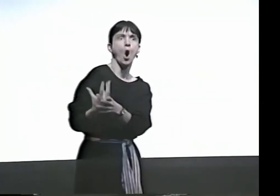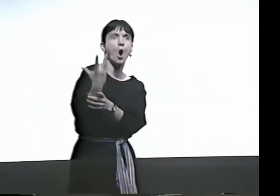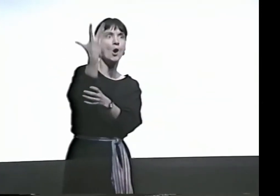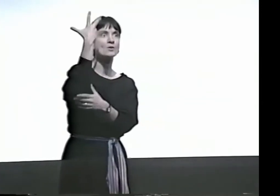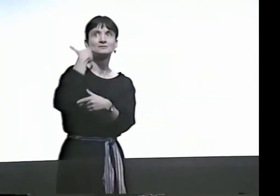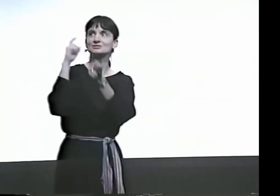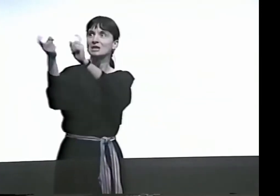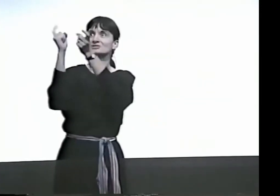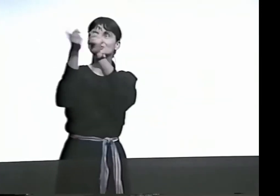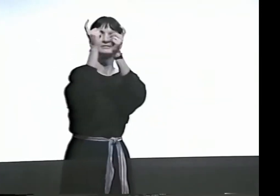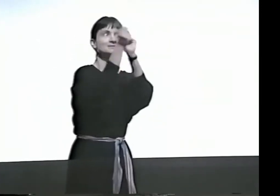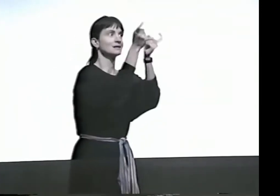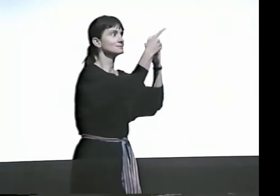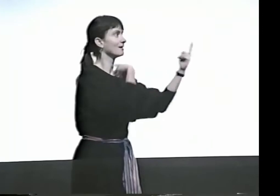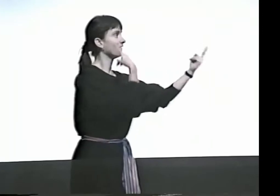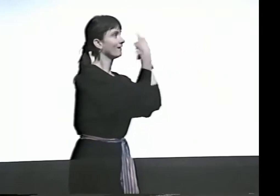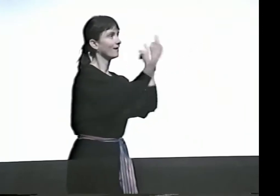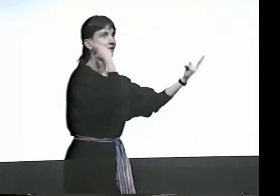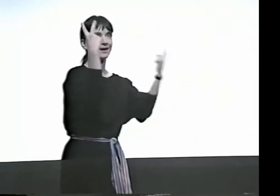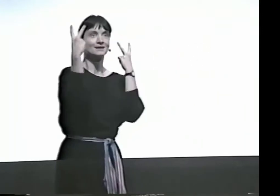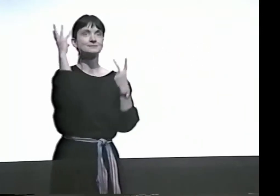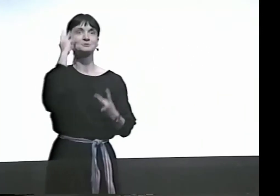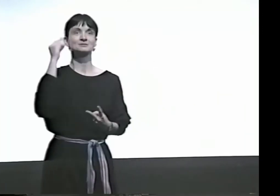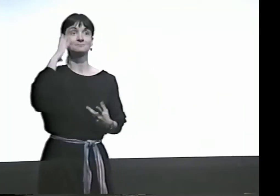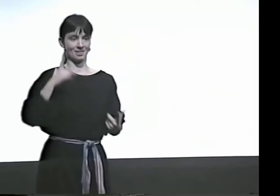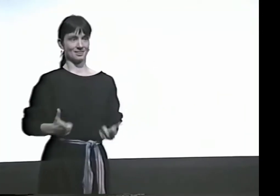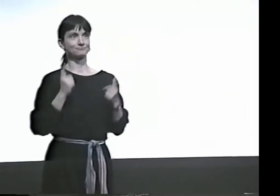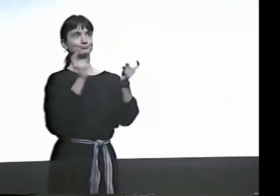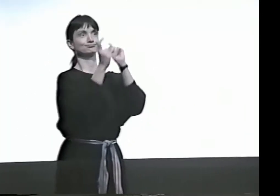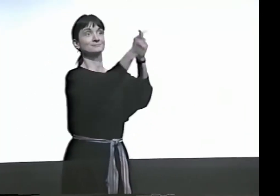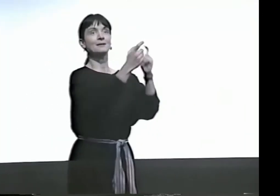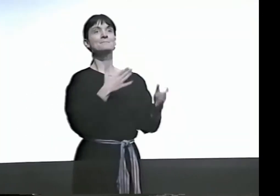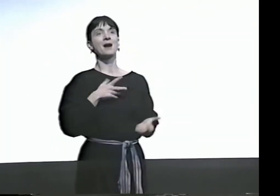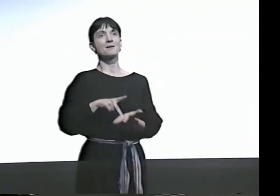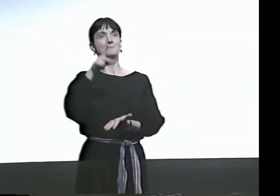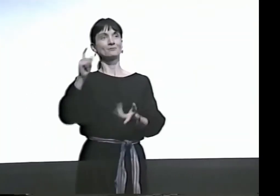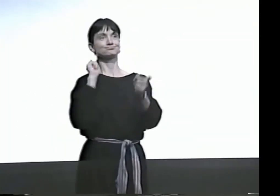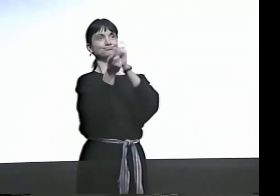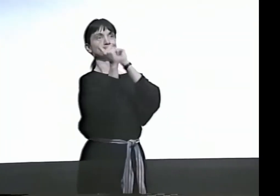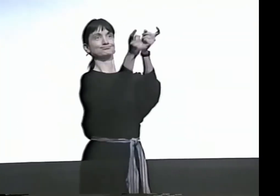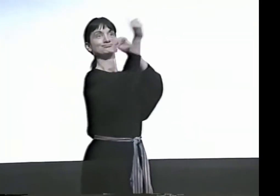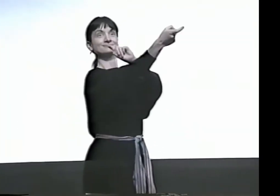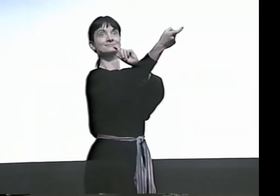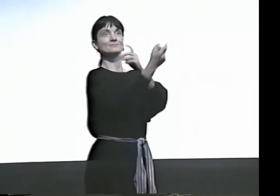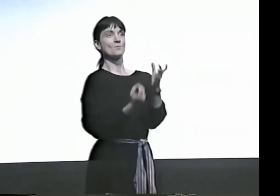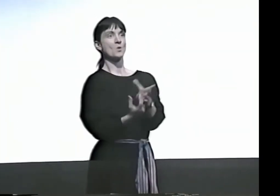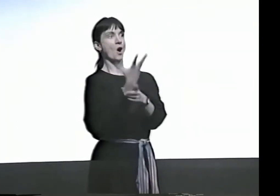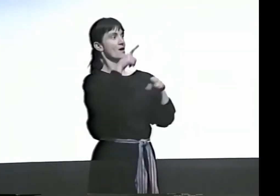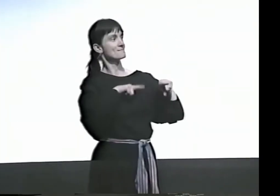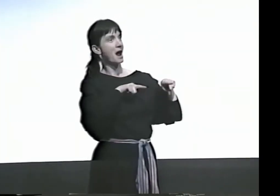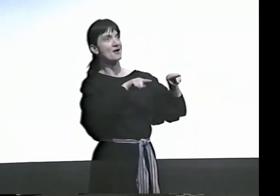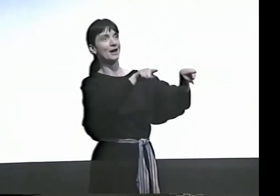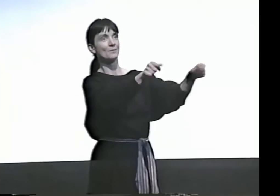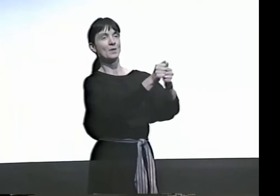I FEEL LIKE I'VE GROWN SO MUCH IN MY LIFETIME, AND THERE HAVE BEEN SO MANY CHANGES AND SO MANY DIFFERENT EXPERIENCES, THINGS THAT I'VE SEEN,